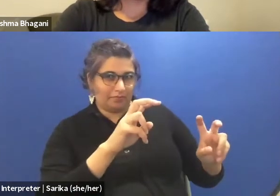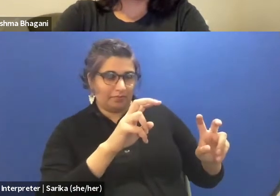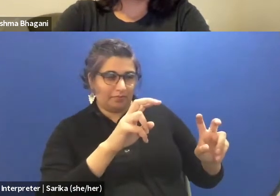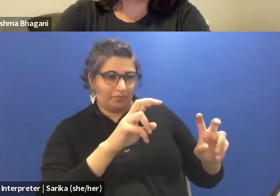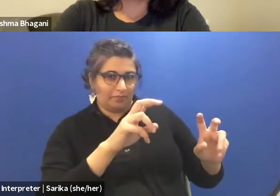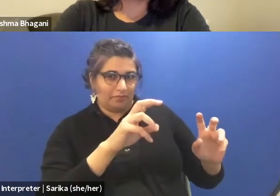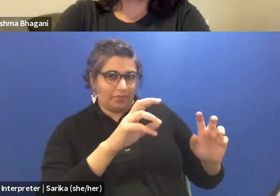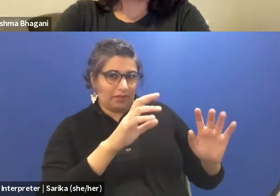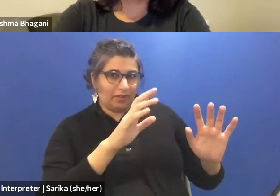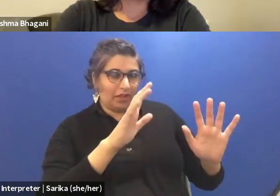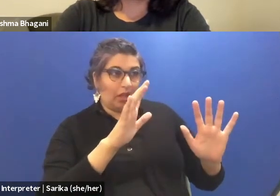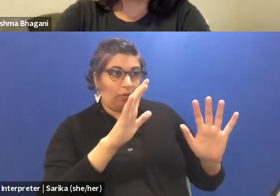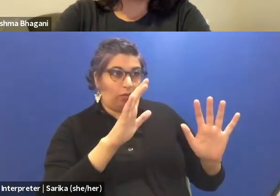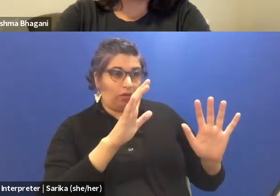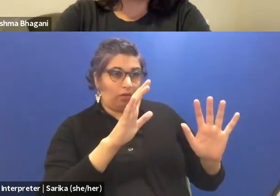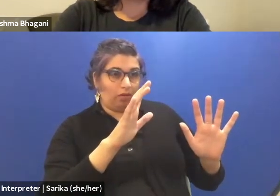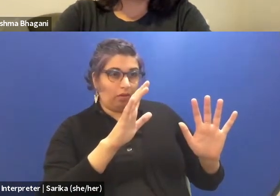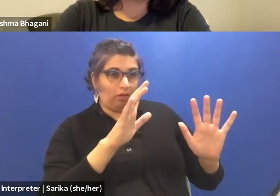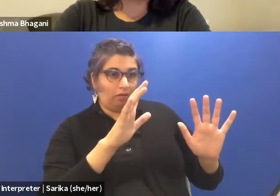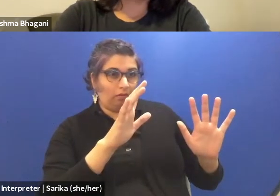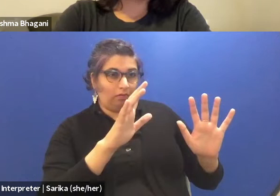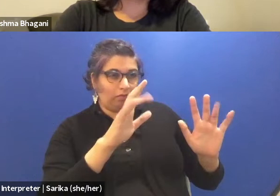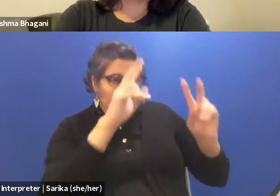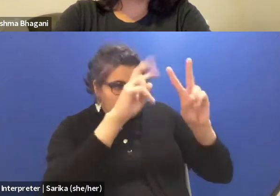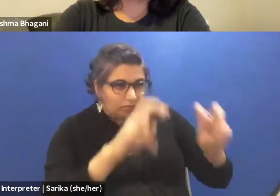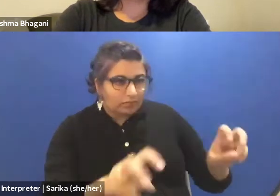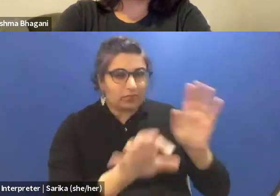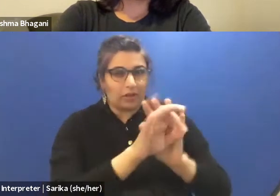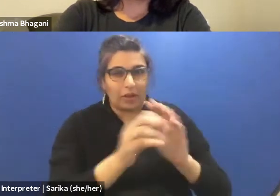a lot of subjects which are nothing maybe directly